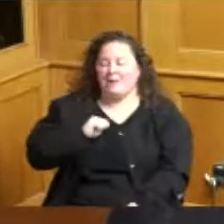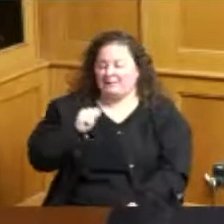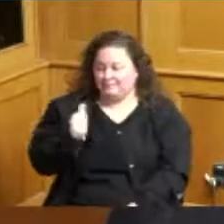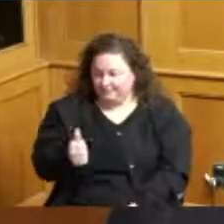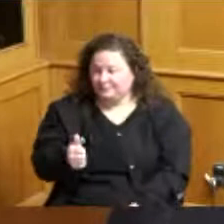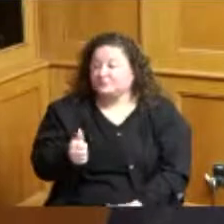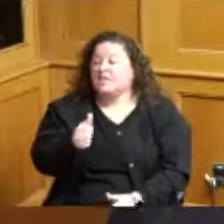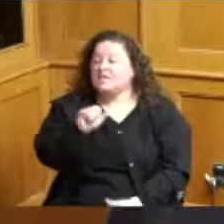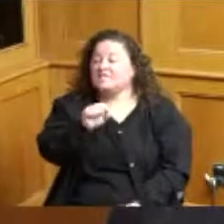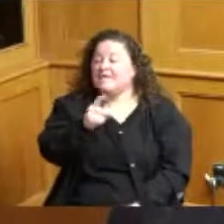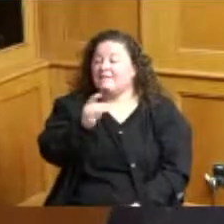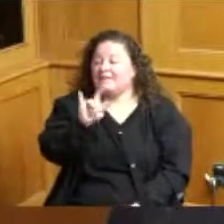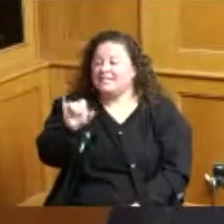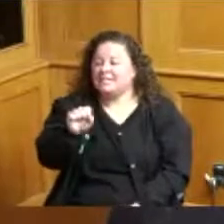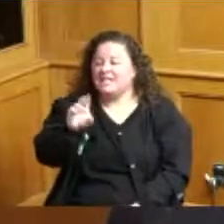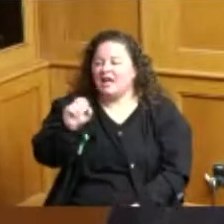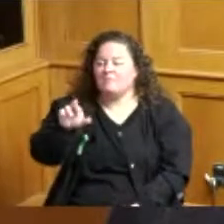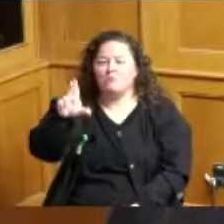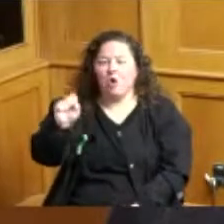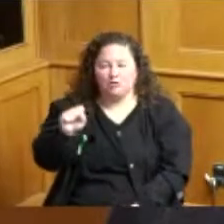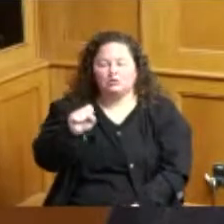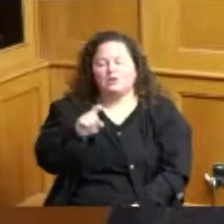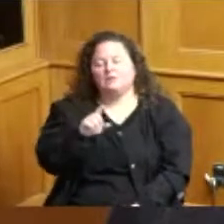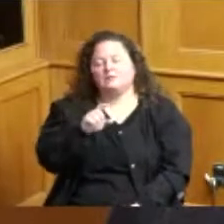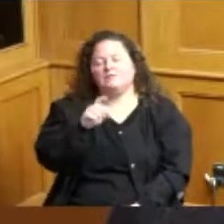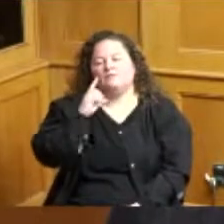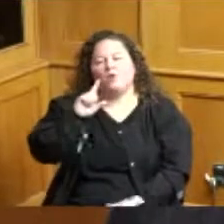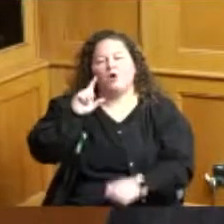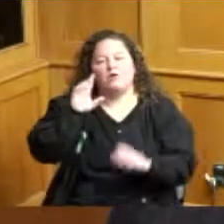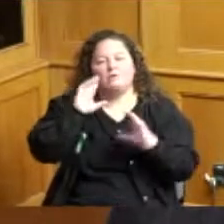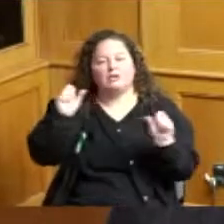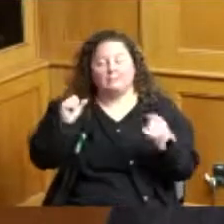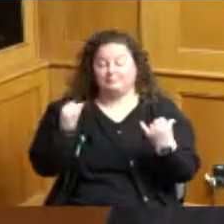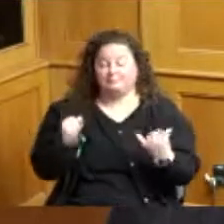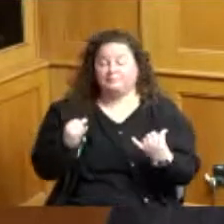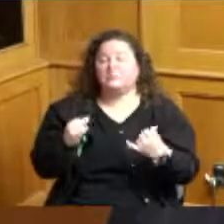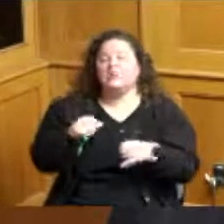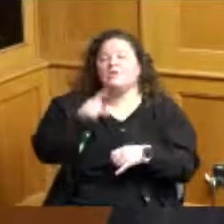with our order of business silent prayer and pledge of allegiance I would ask after we have